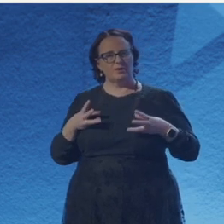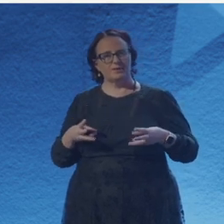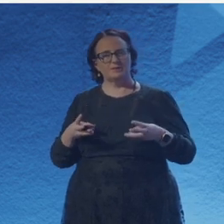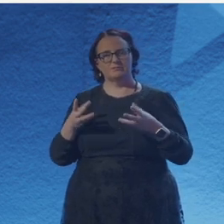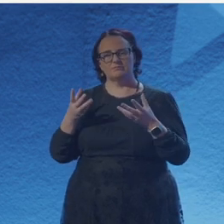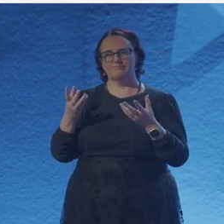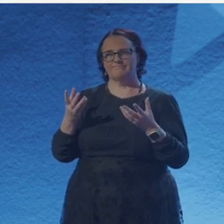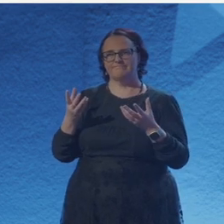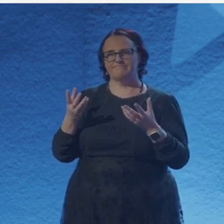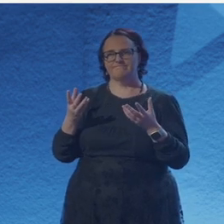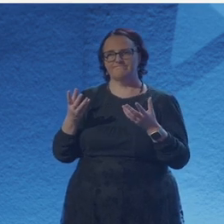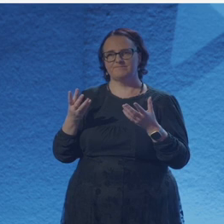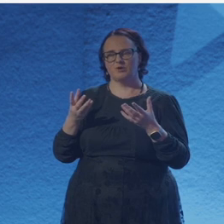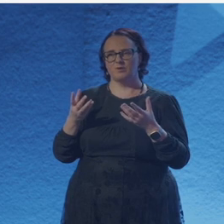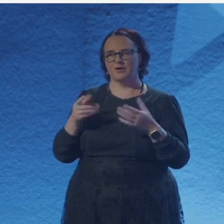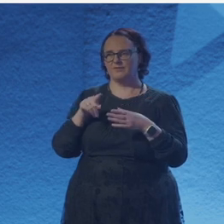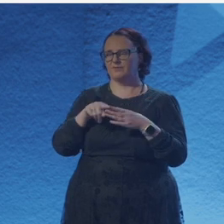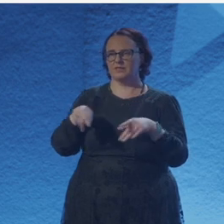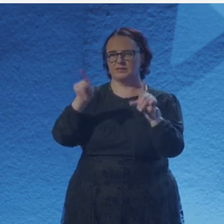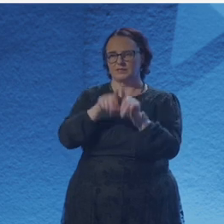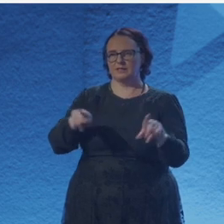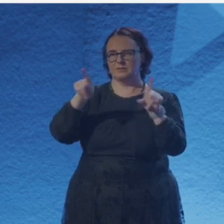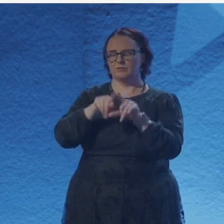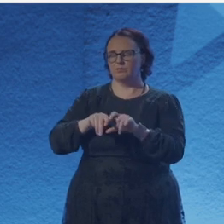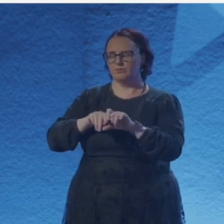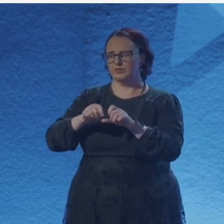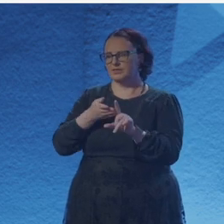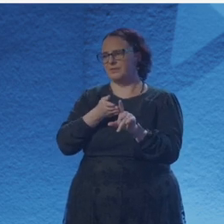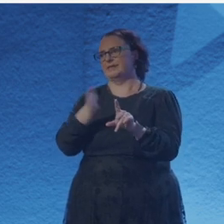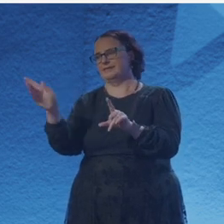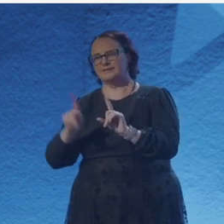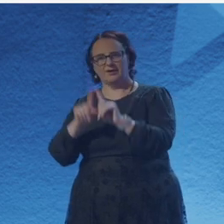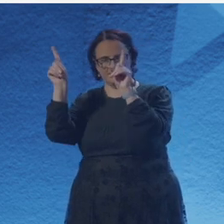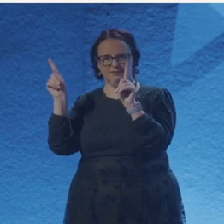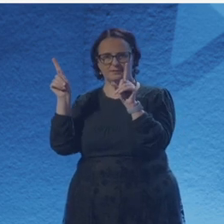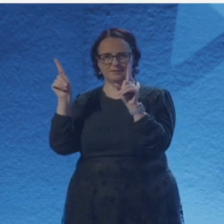but also I think the history of women in science is really compelling to me,